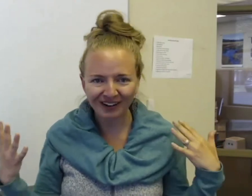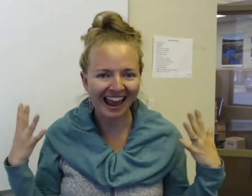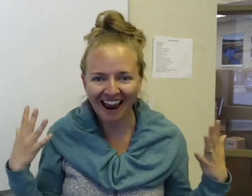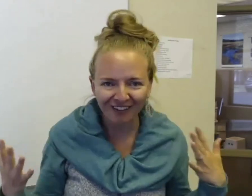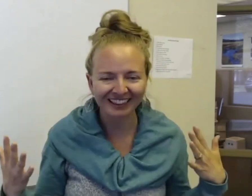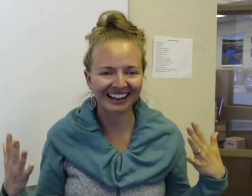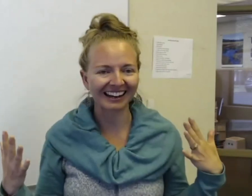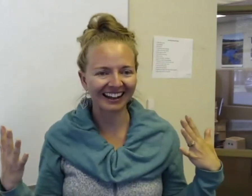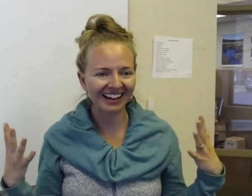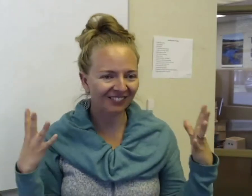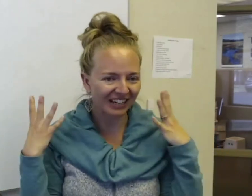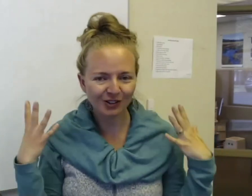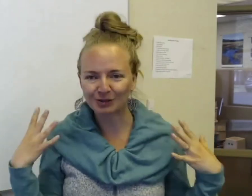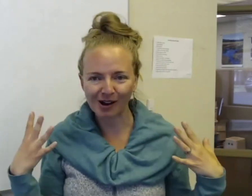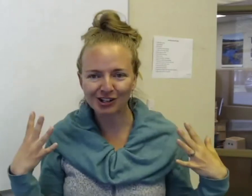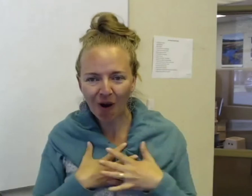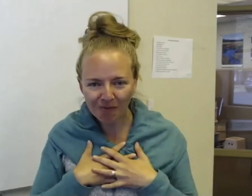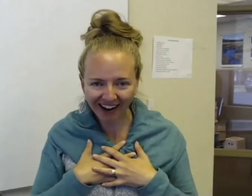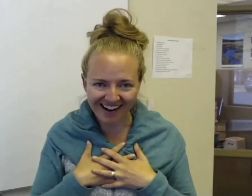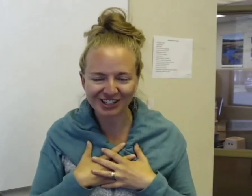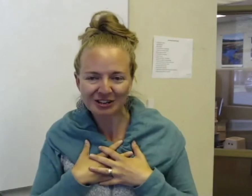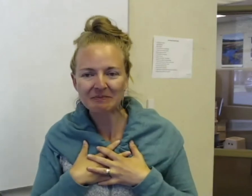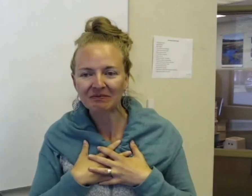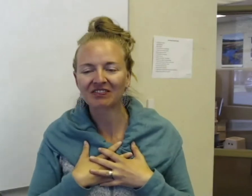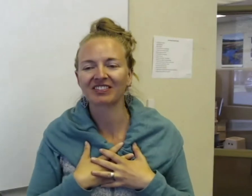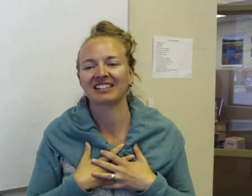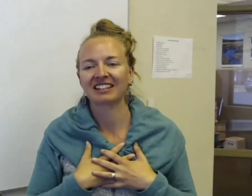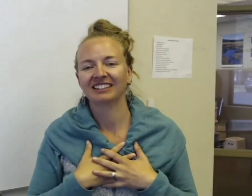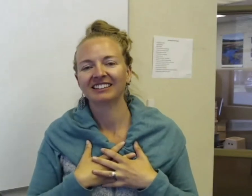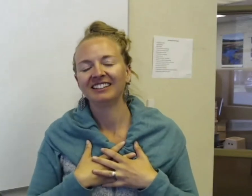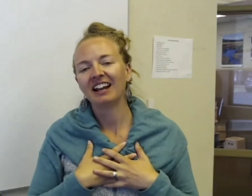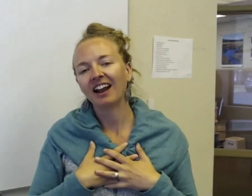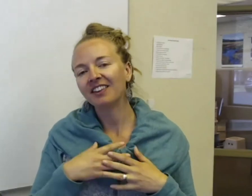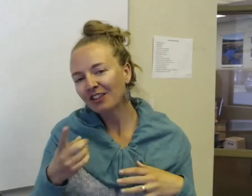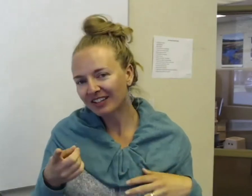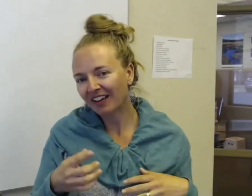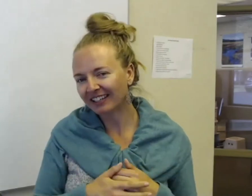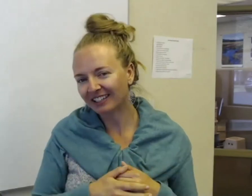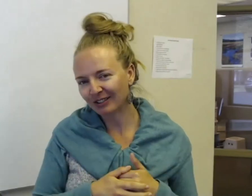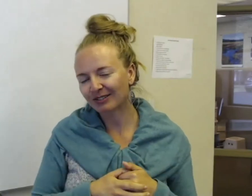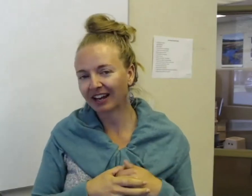Showing everything! And that facial expression. Oh my gosh! Another sign that he used that